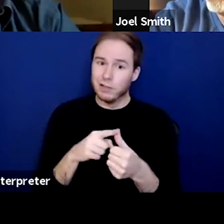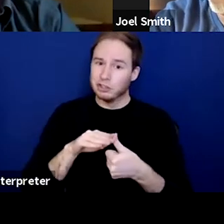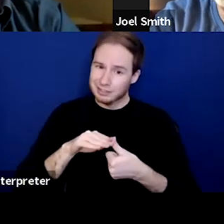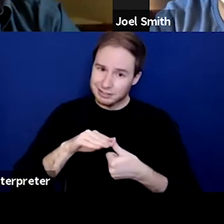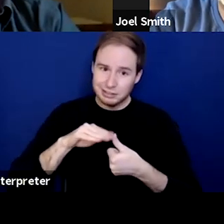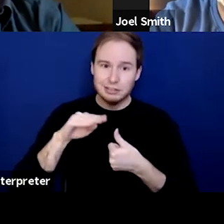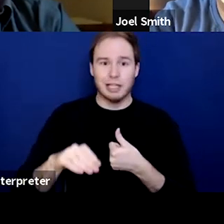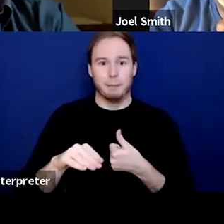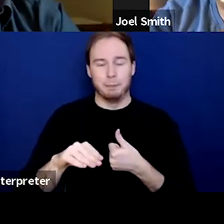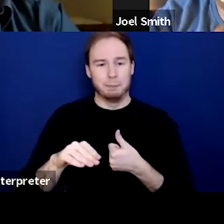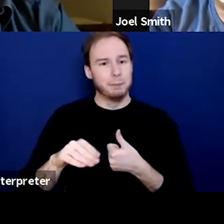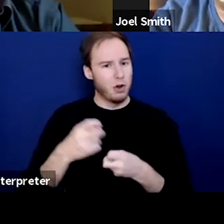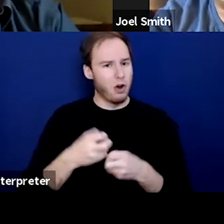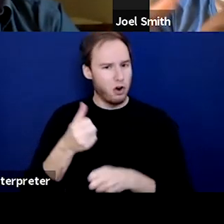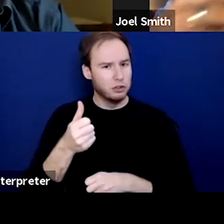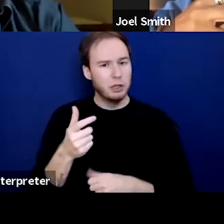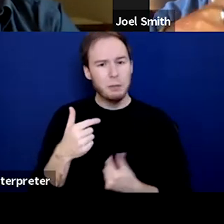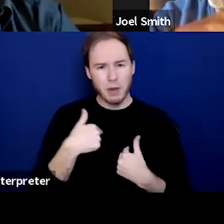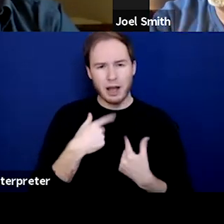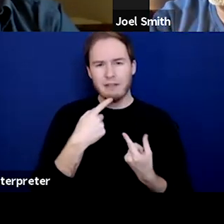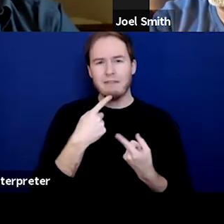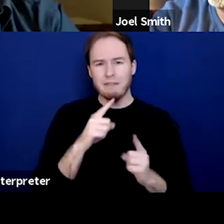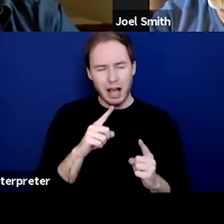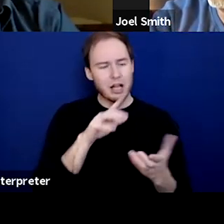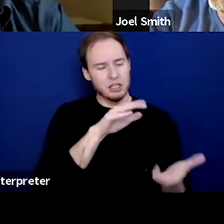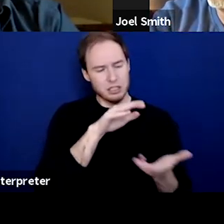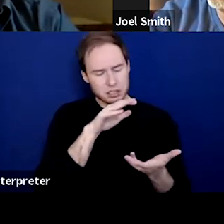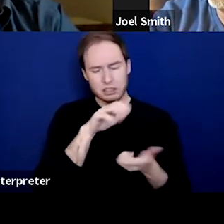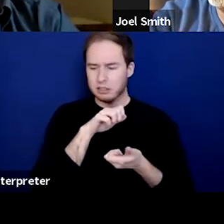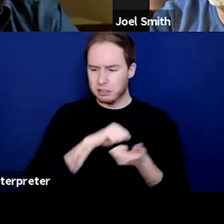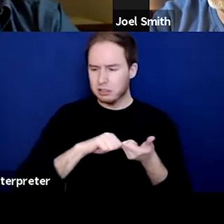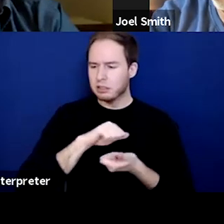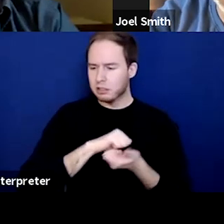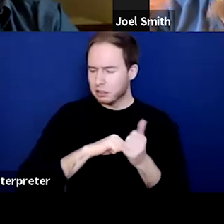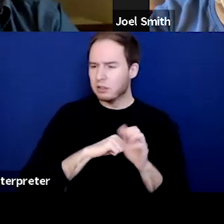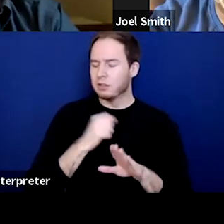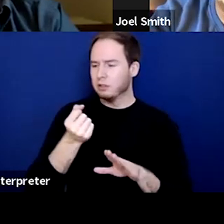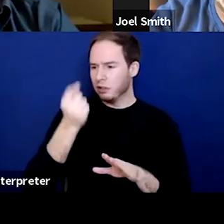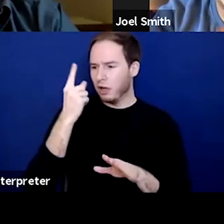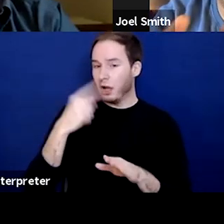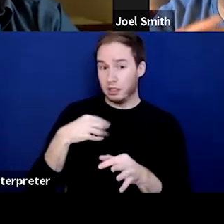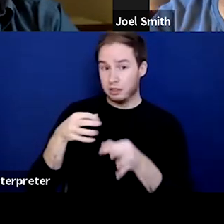But I started to be able to explain to them that like a disease, like any disease,